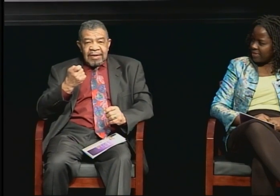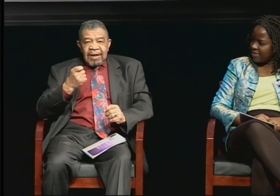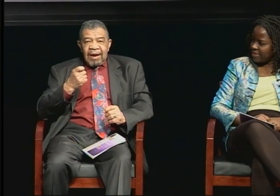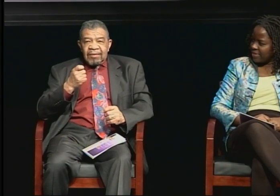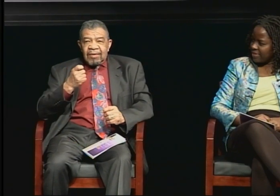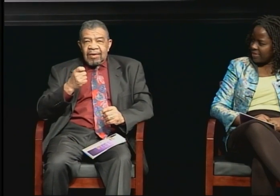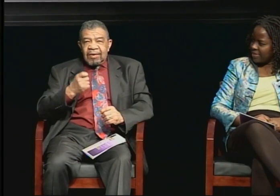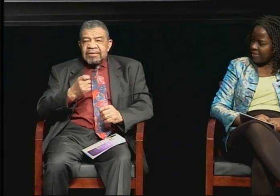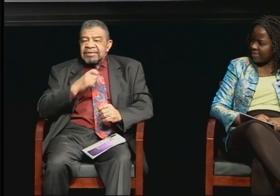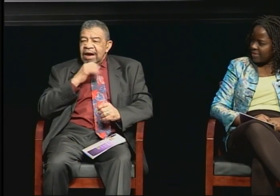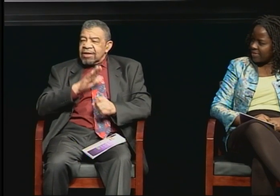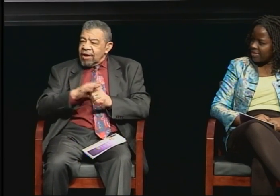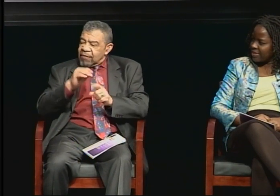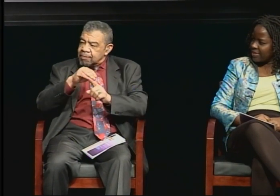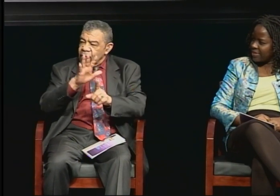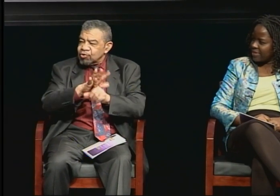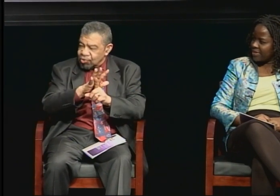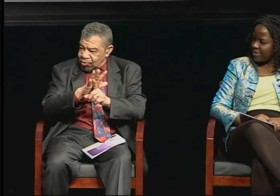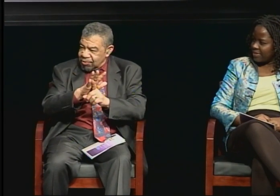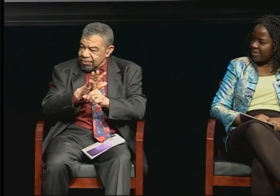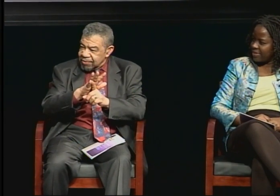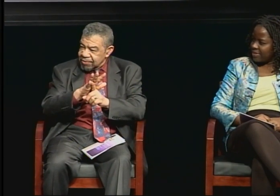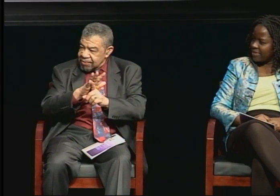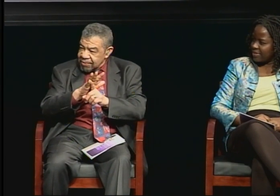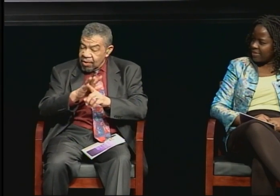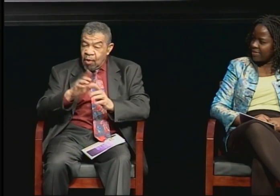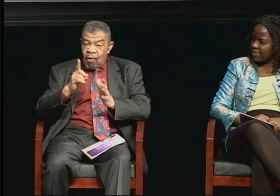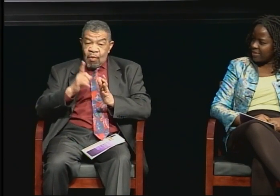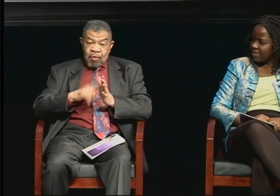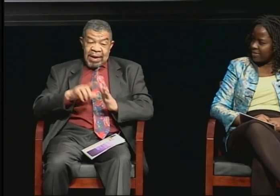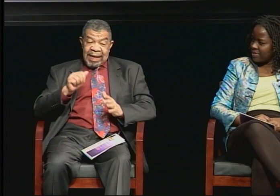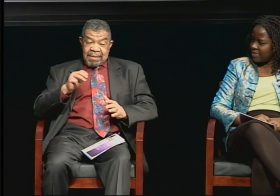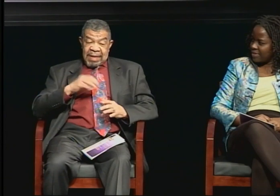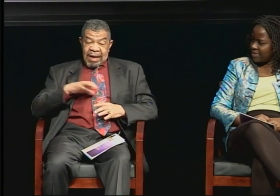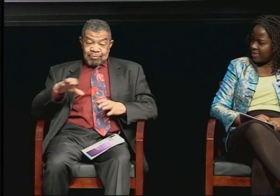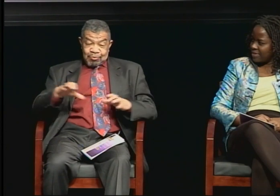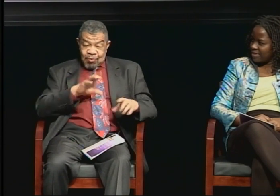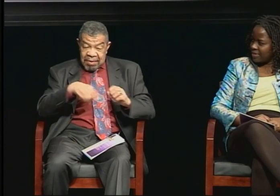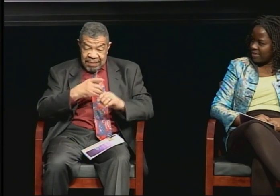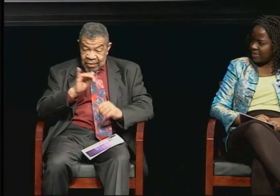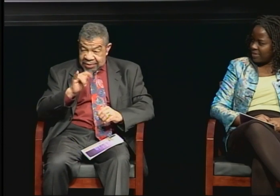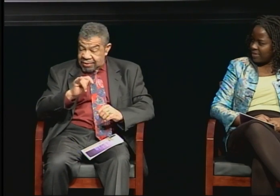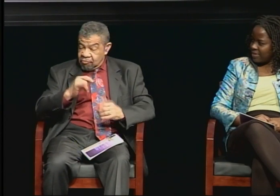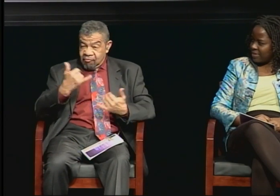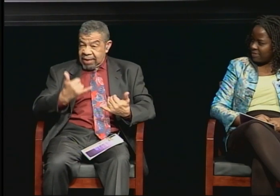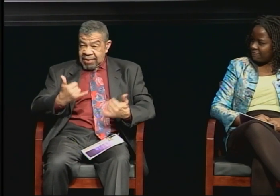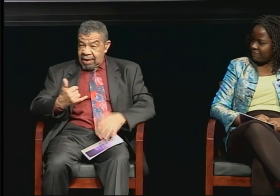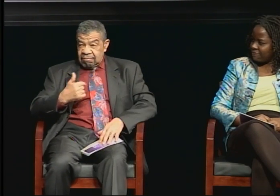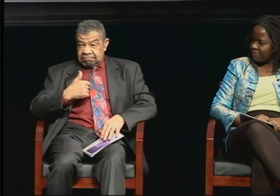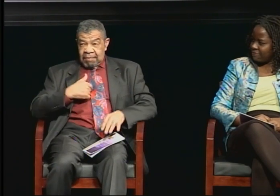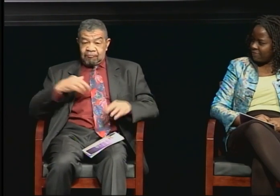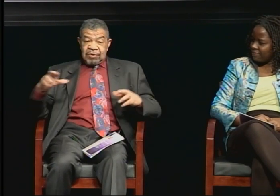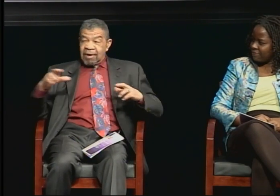I've retired and I do plan to become more involved as a mentor in the community. So I'm willing to meet